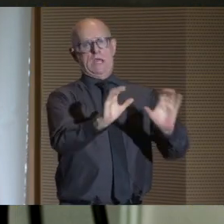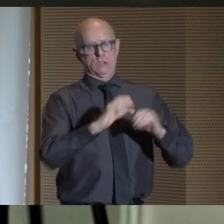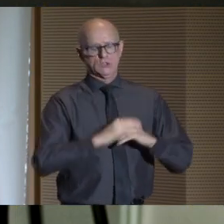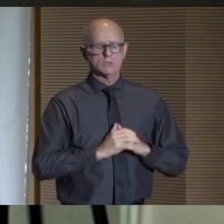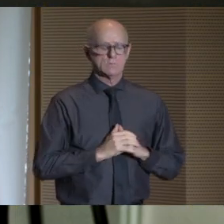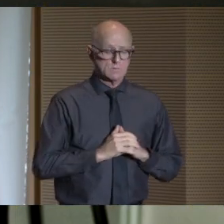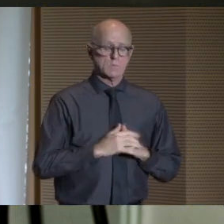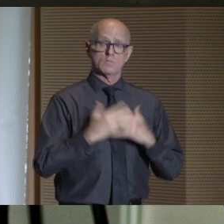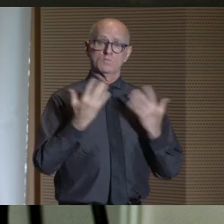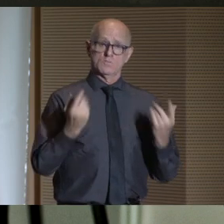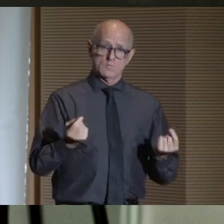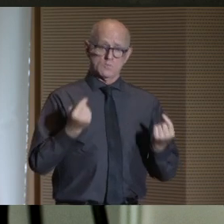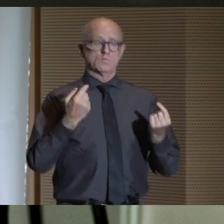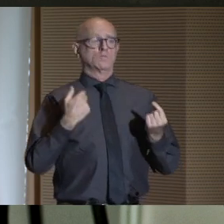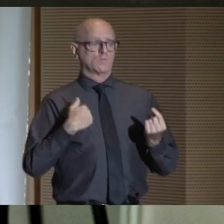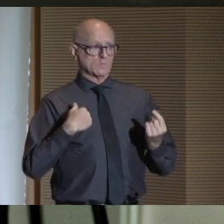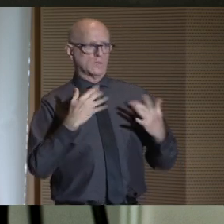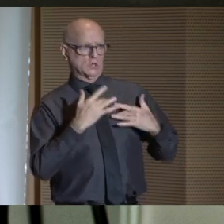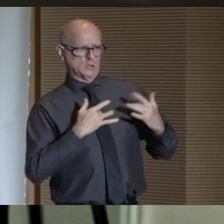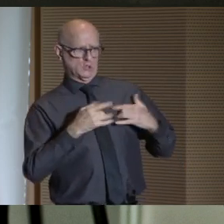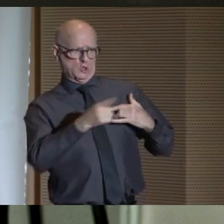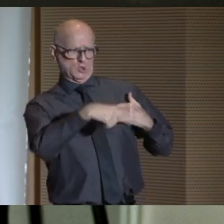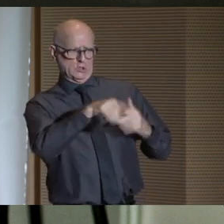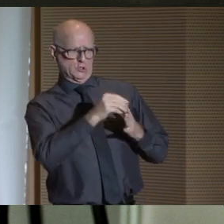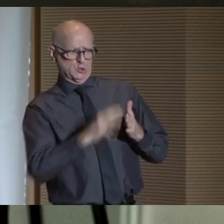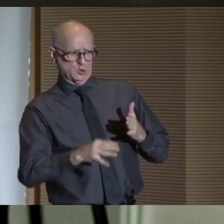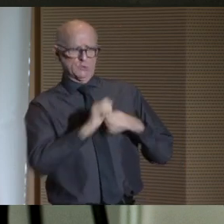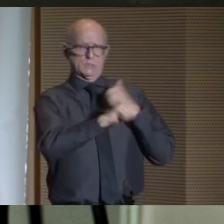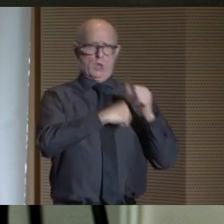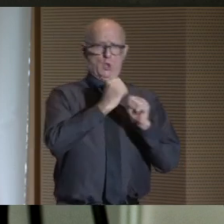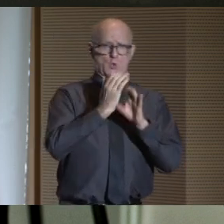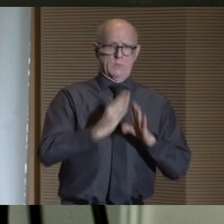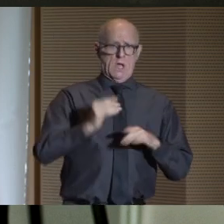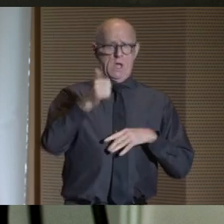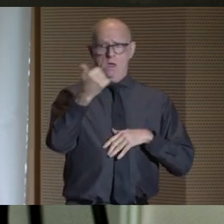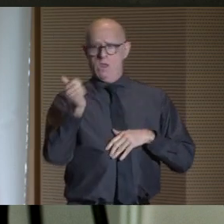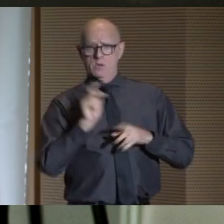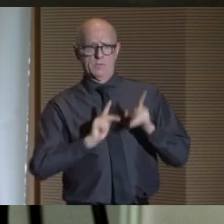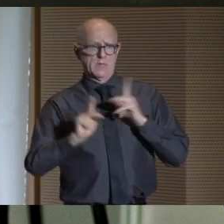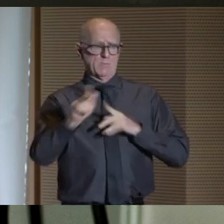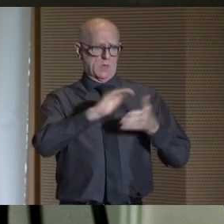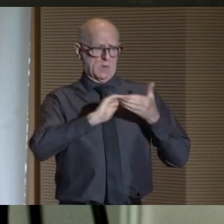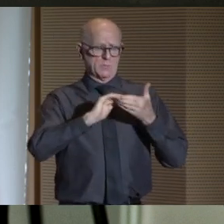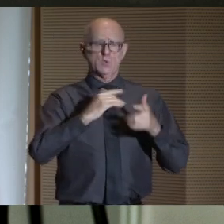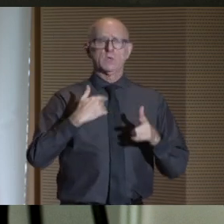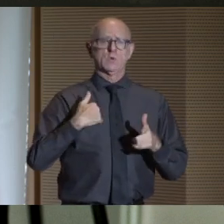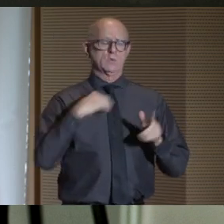And so we have responded to the concerns of our students, alumni, and others in our community